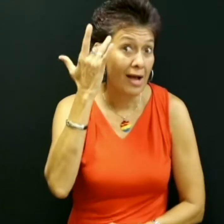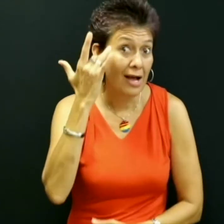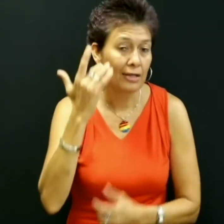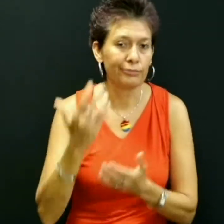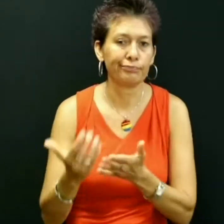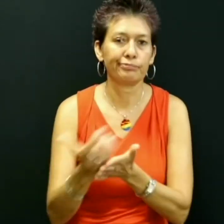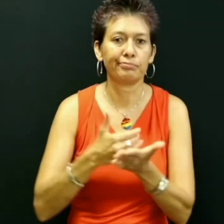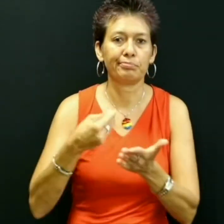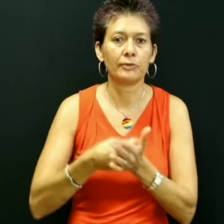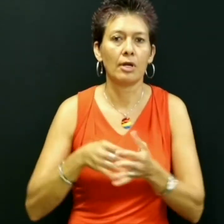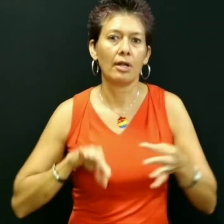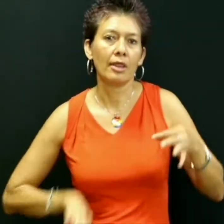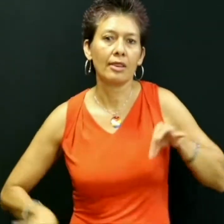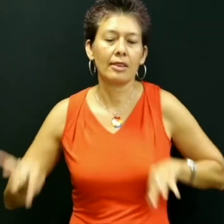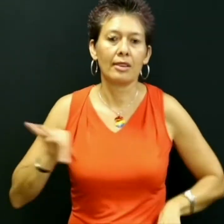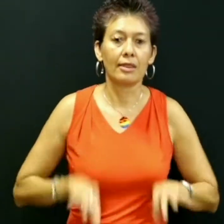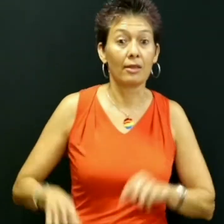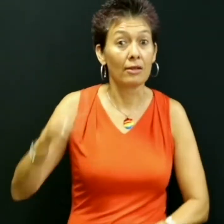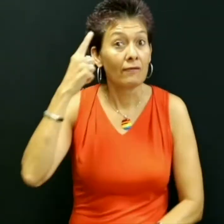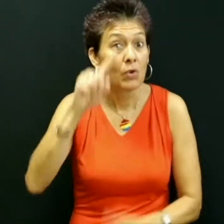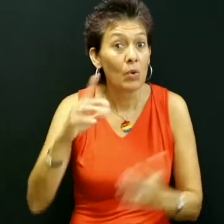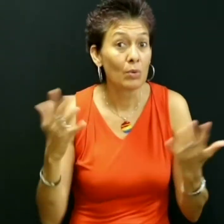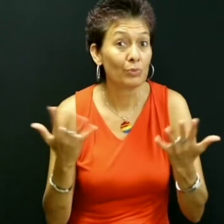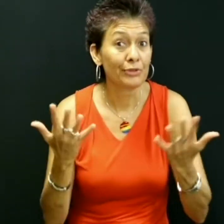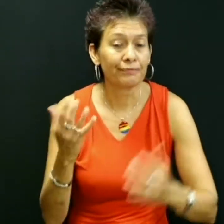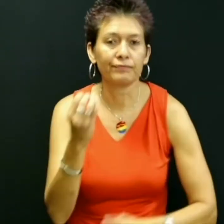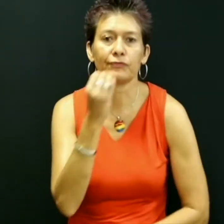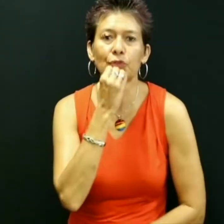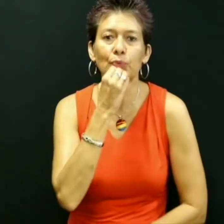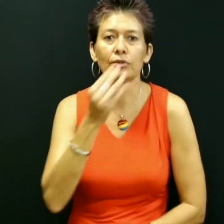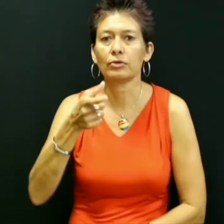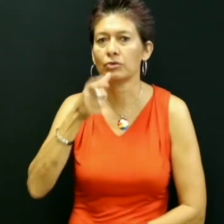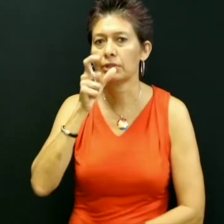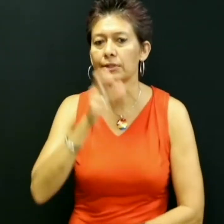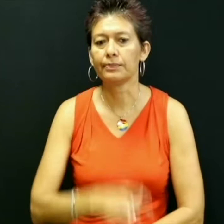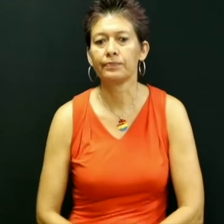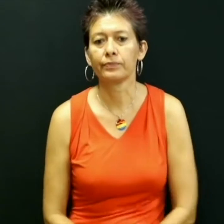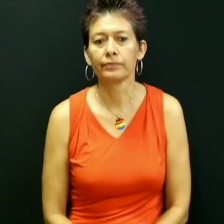money by spending it on food and drinks to celebrate a Puebla community’s victory.